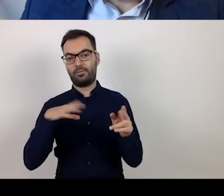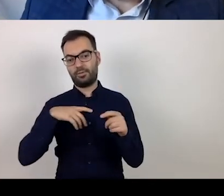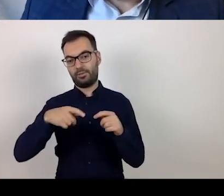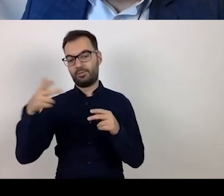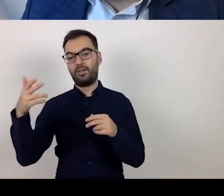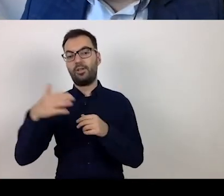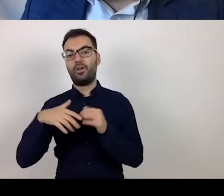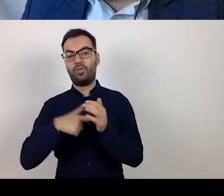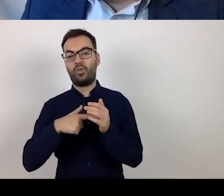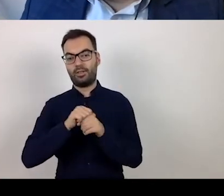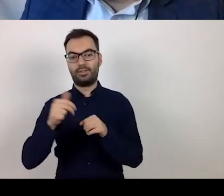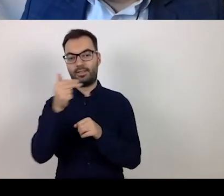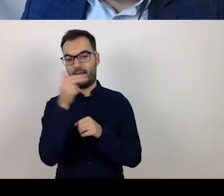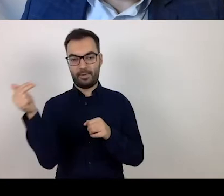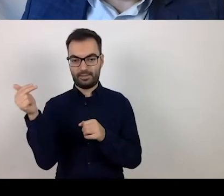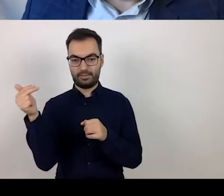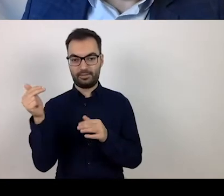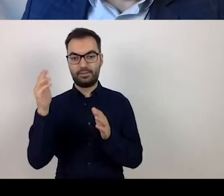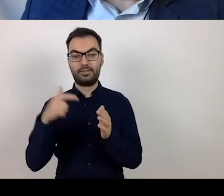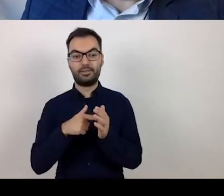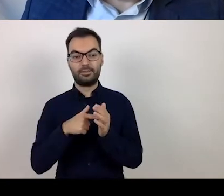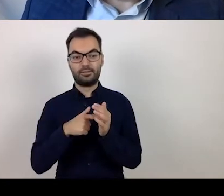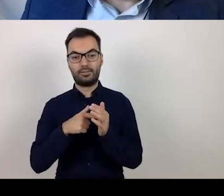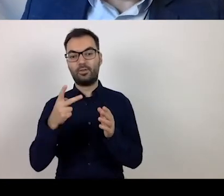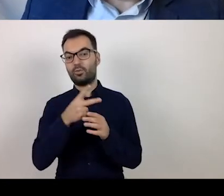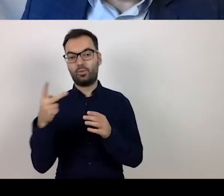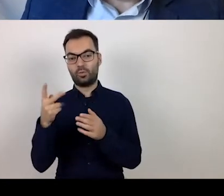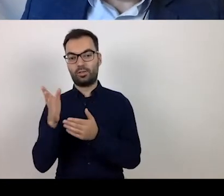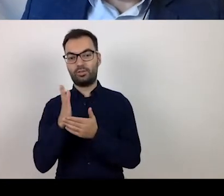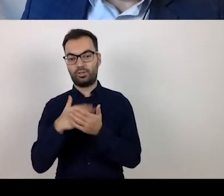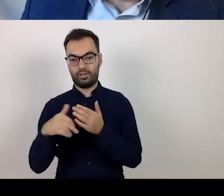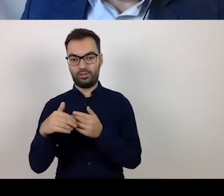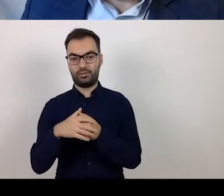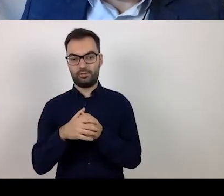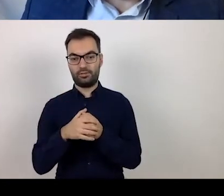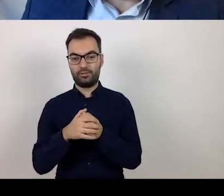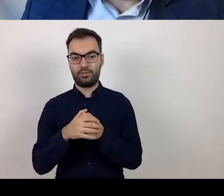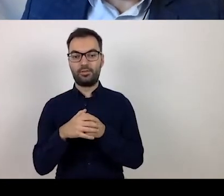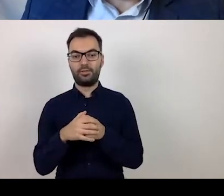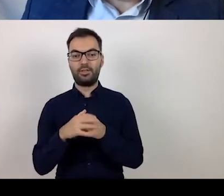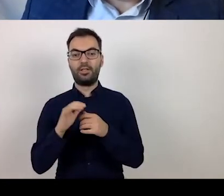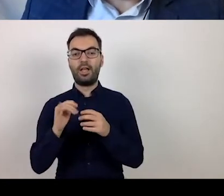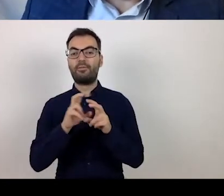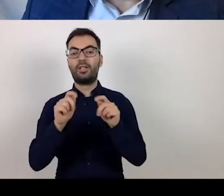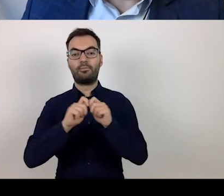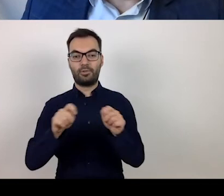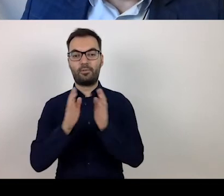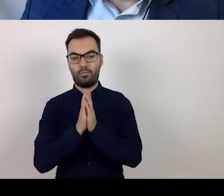This will be discussed during our second block. Ask questions during the break